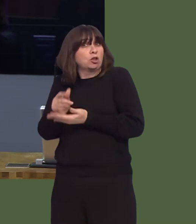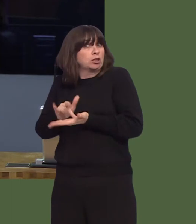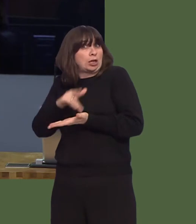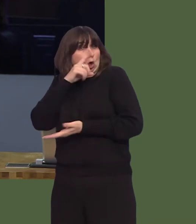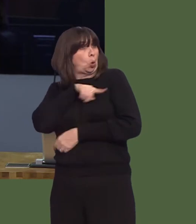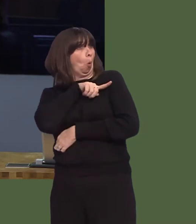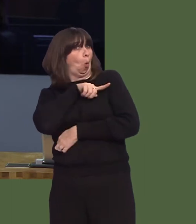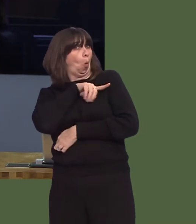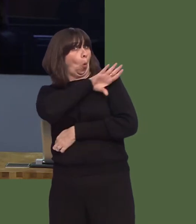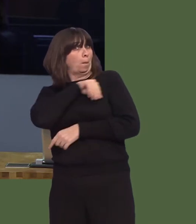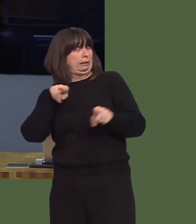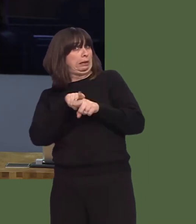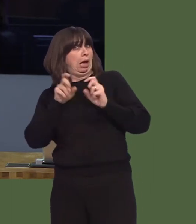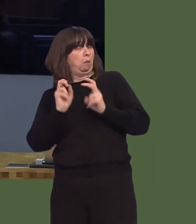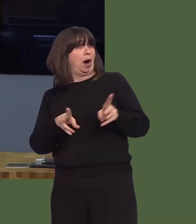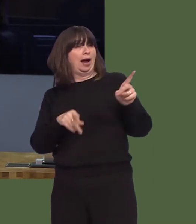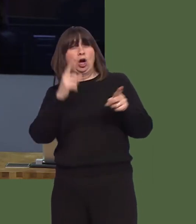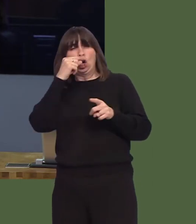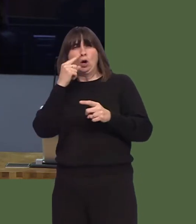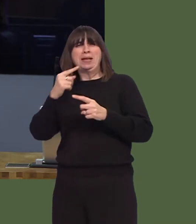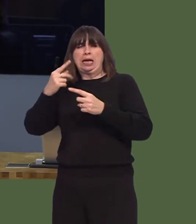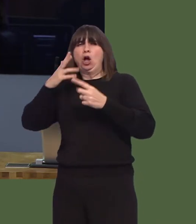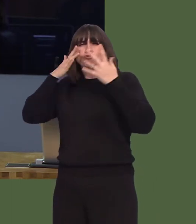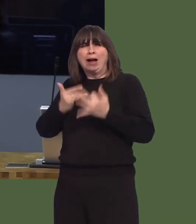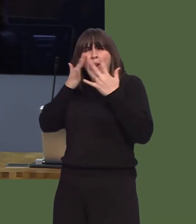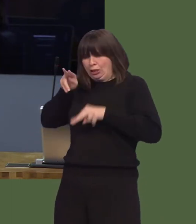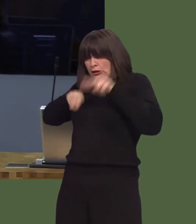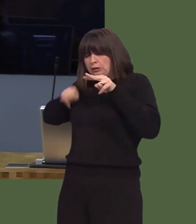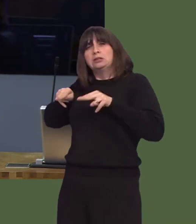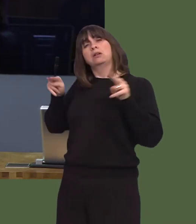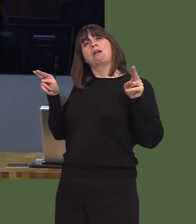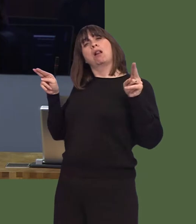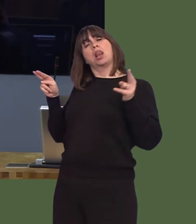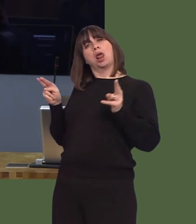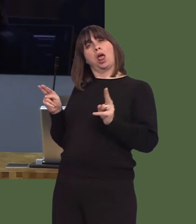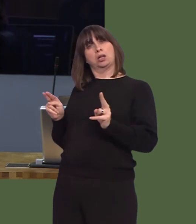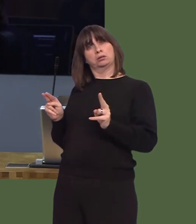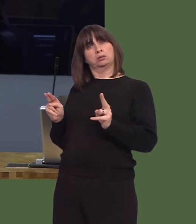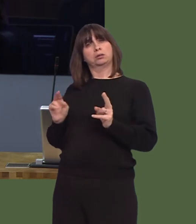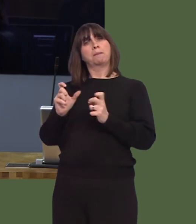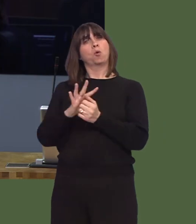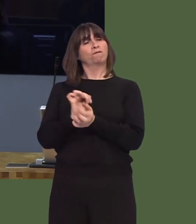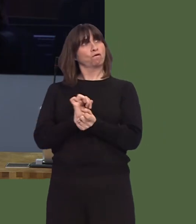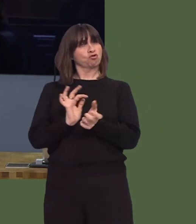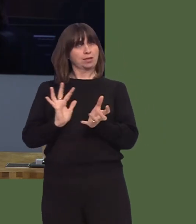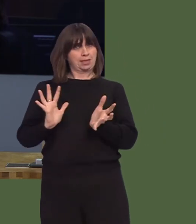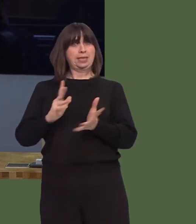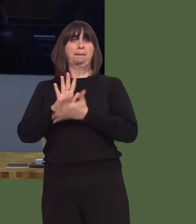could greatly benefit from a slimmed-down financial regulation system whilst properly serving the public interest?